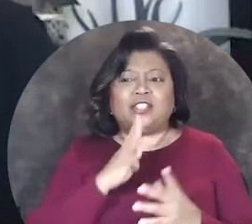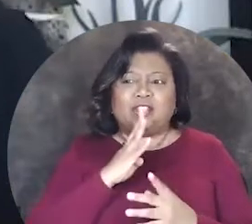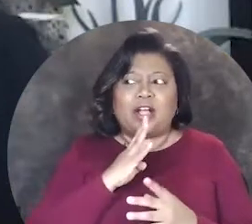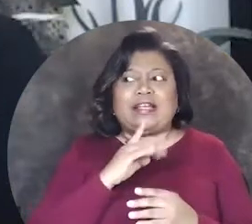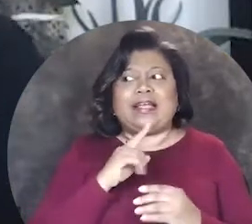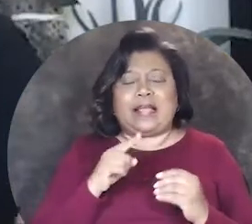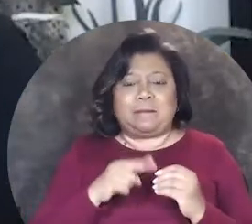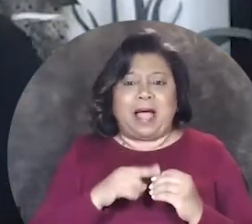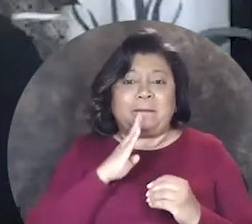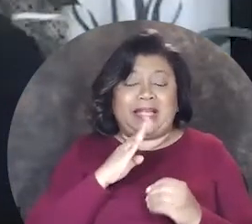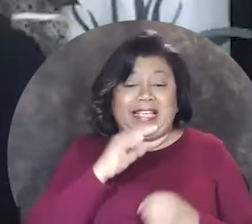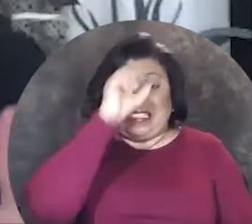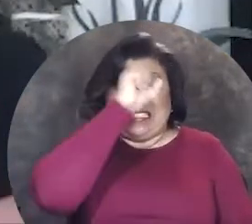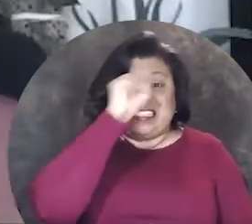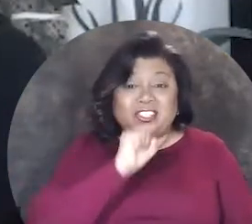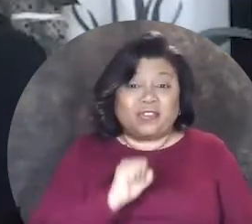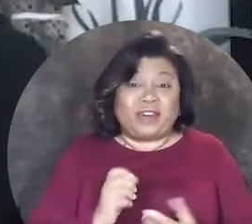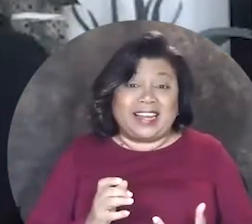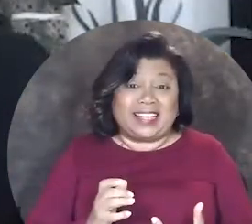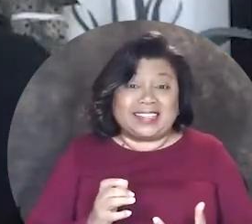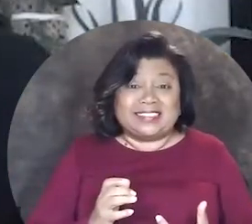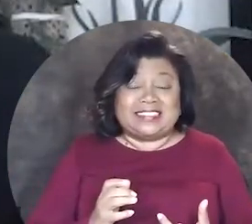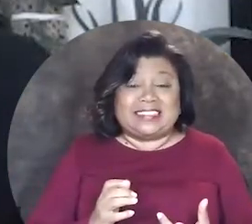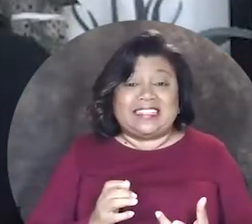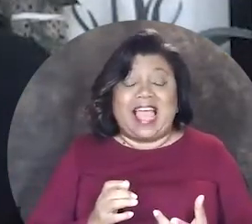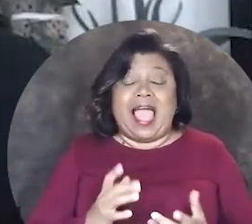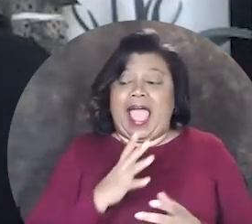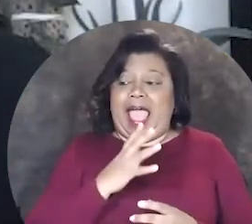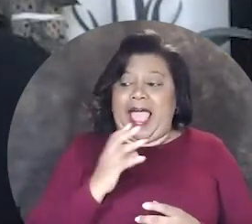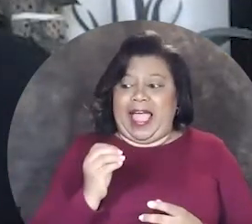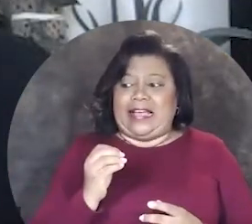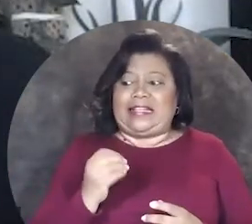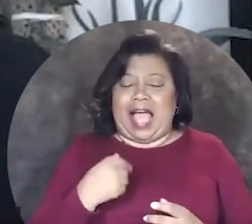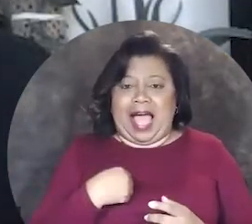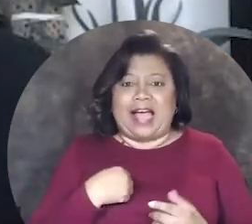and I start talking about being schizophrenic and